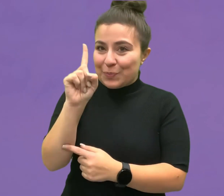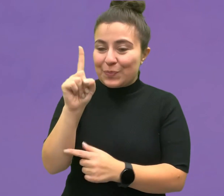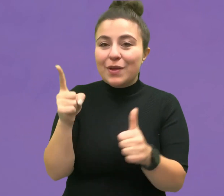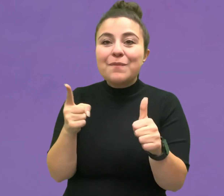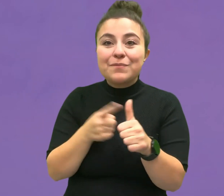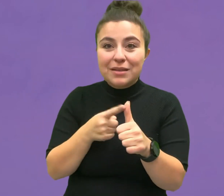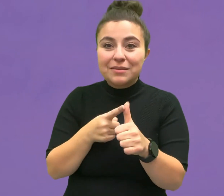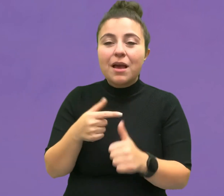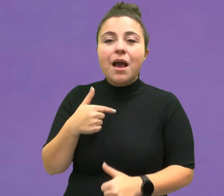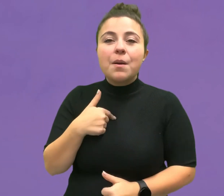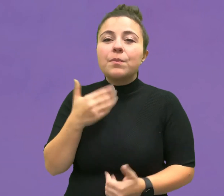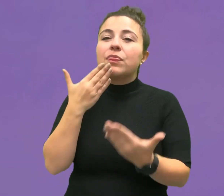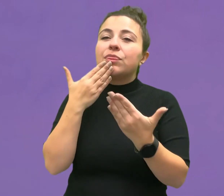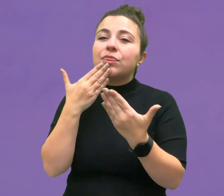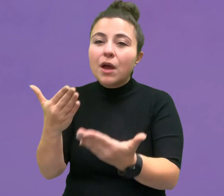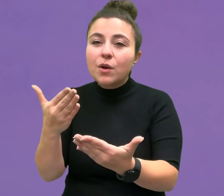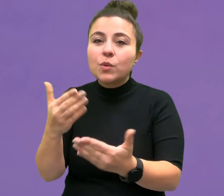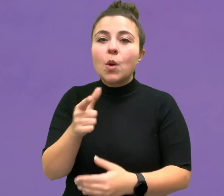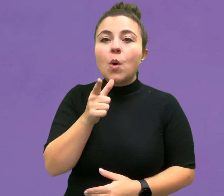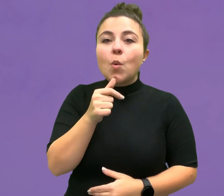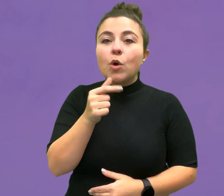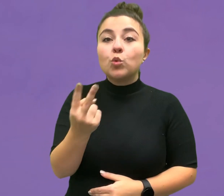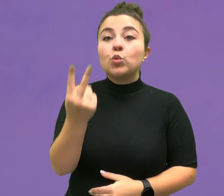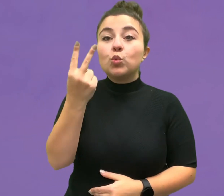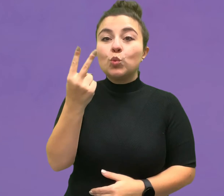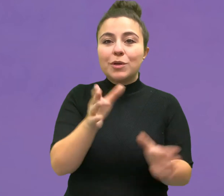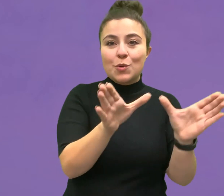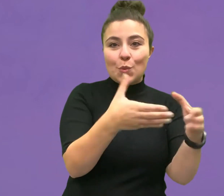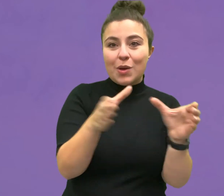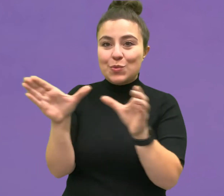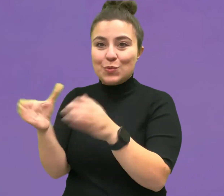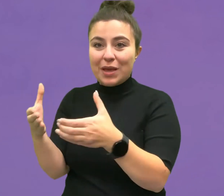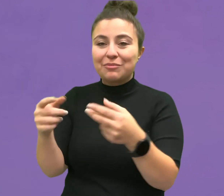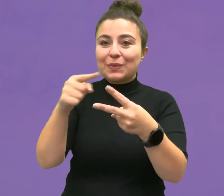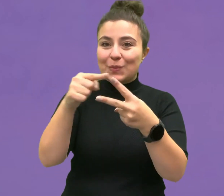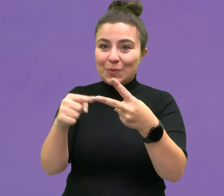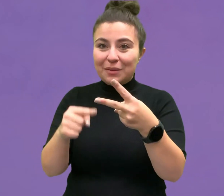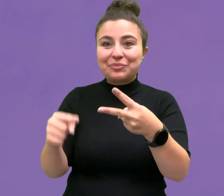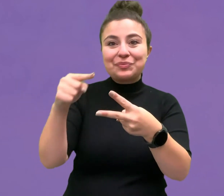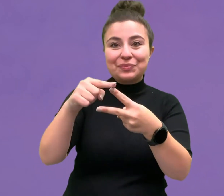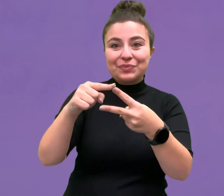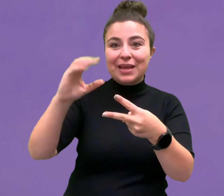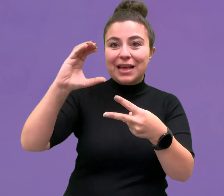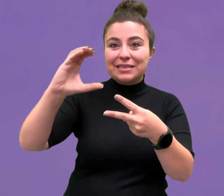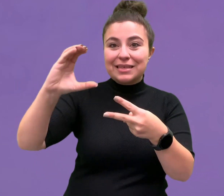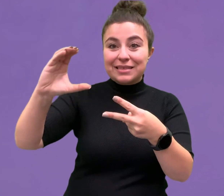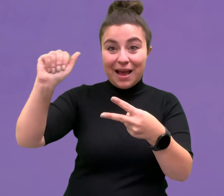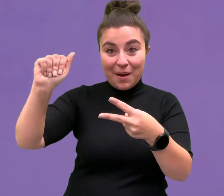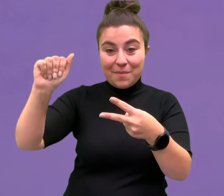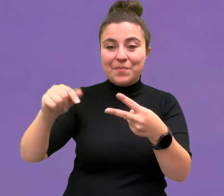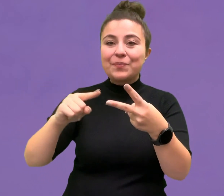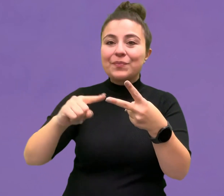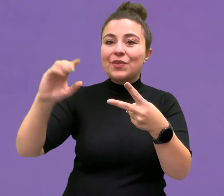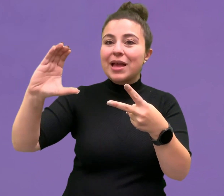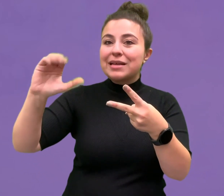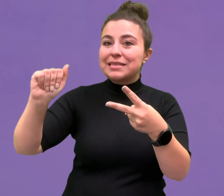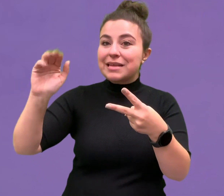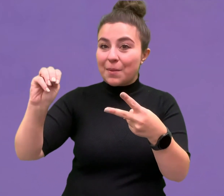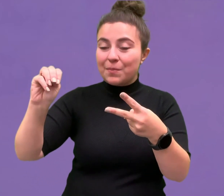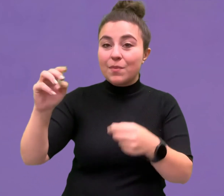First, I would like to thank the two following organizations: the Canada Council for the Arts (CCA), and the Conseil des arts de Montréal (CAM),